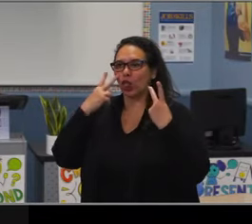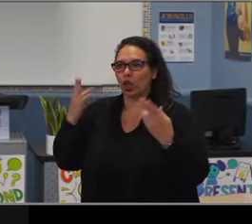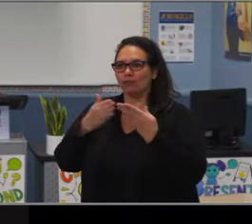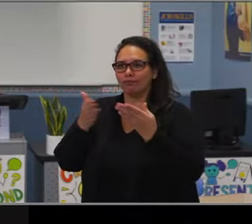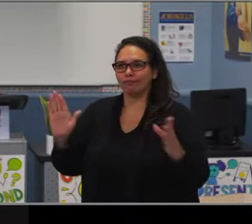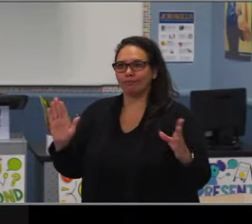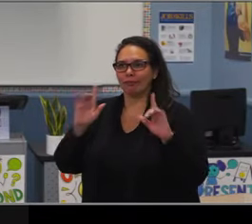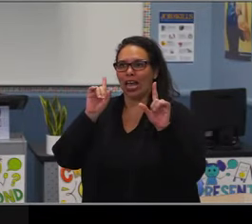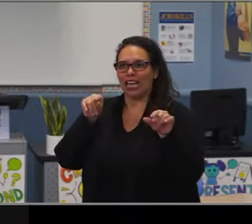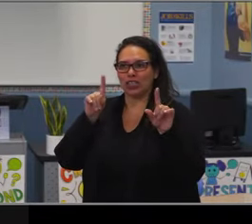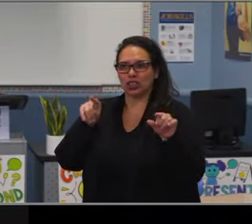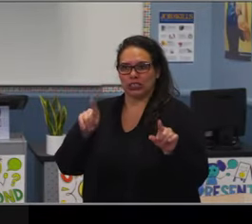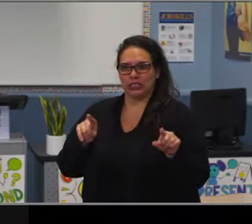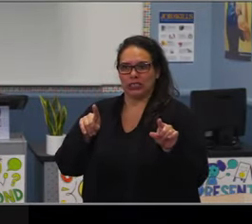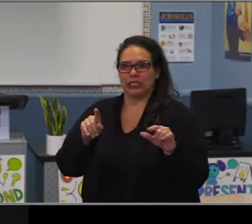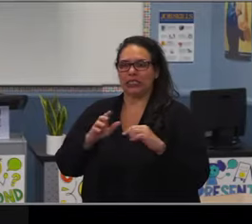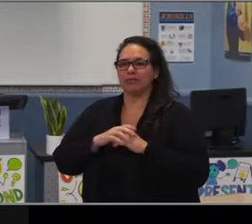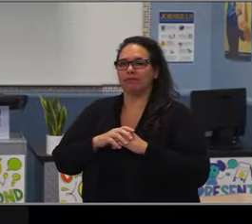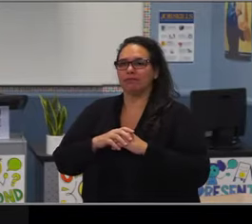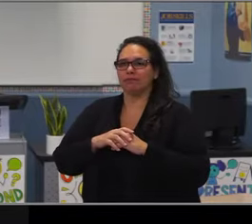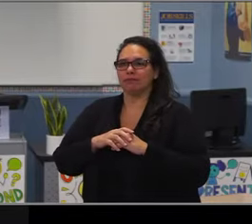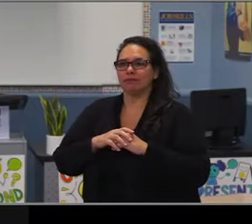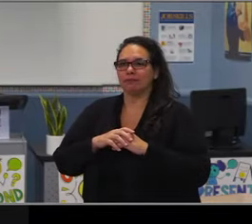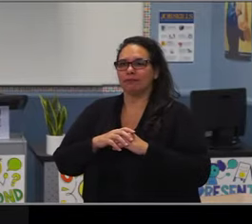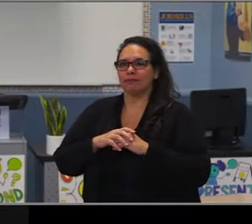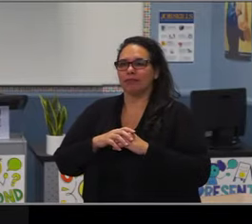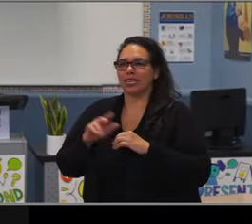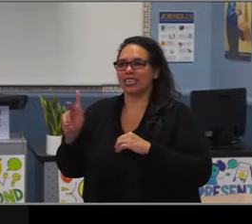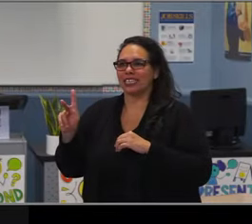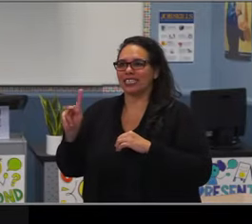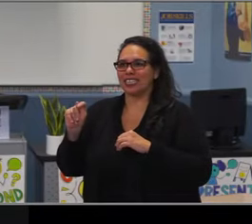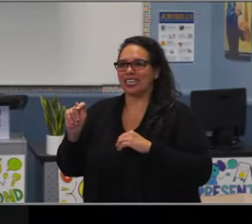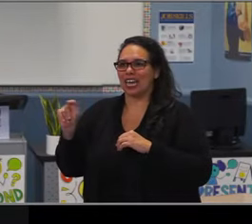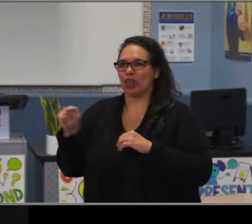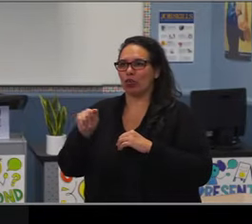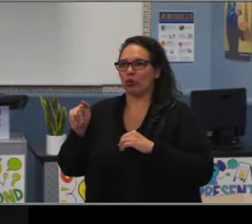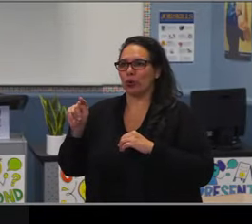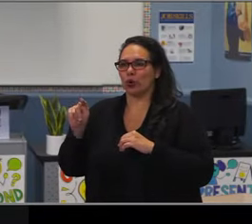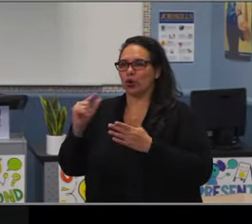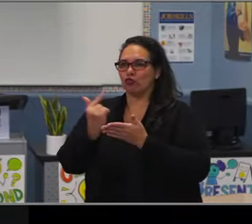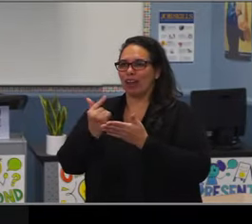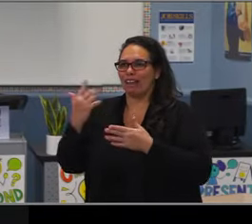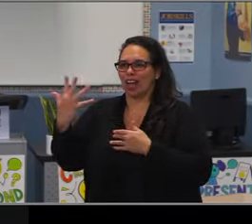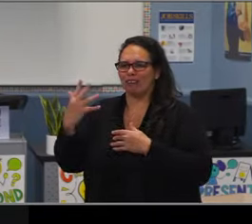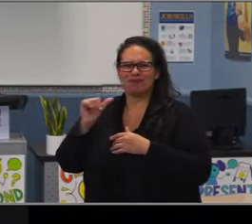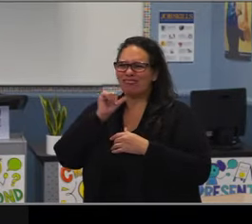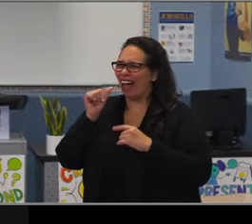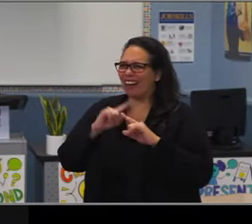When we talk about suspensions, we see a more traditional pattern. Again, LatinX students were slightly